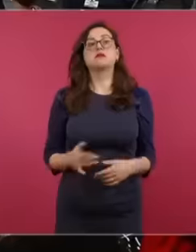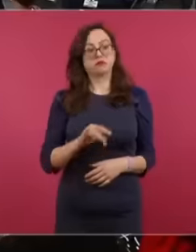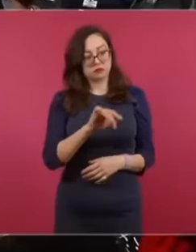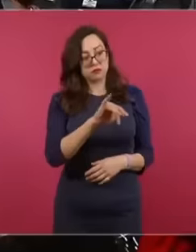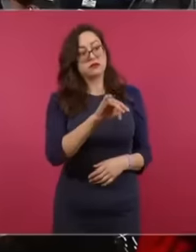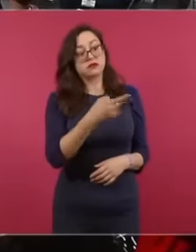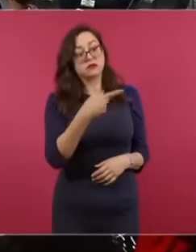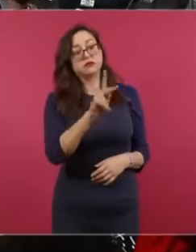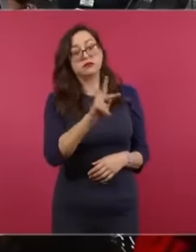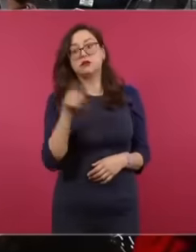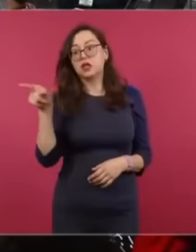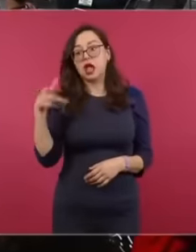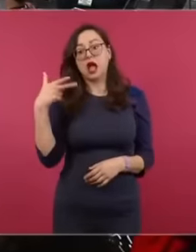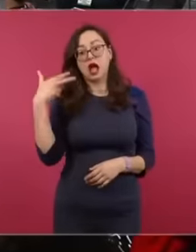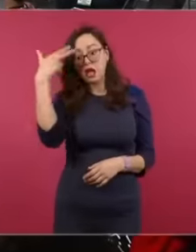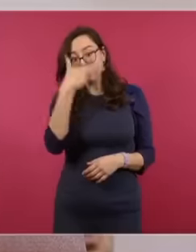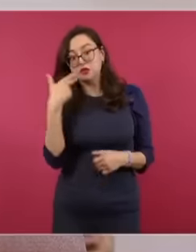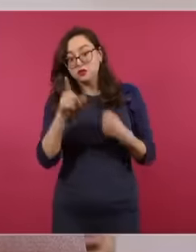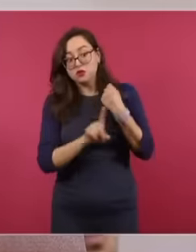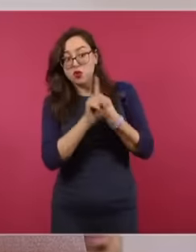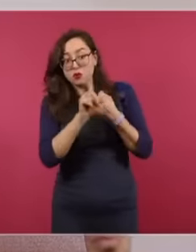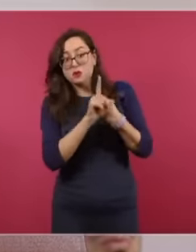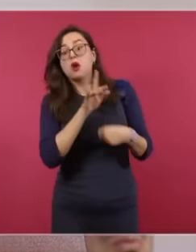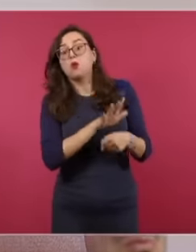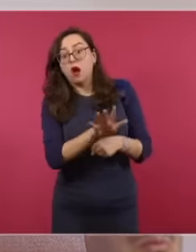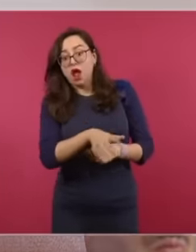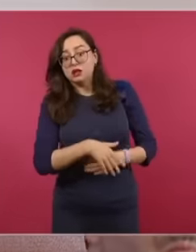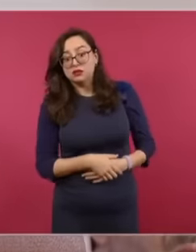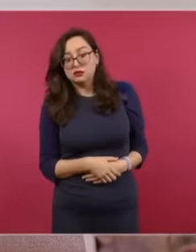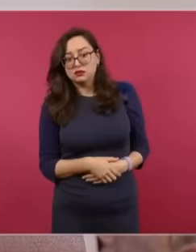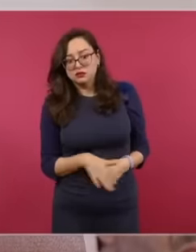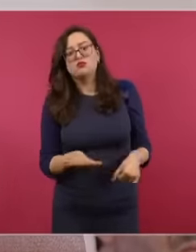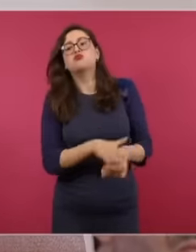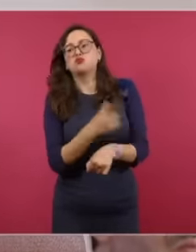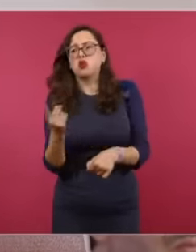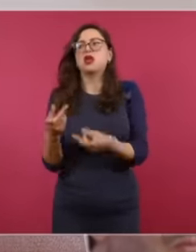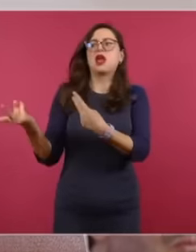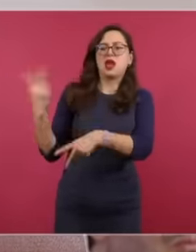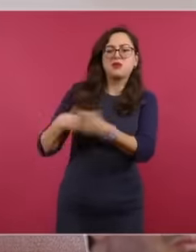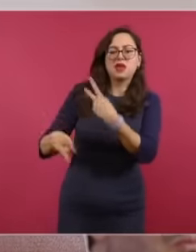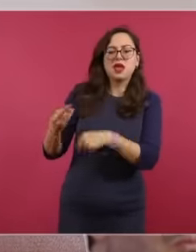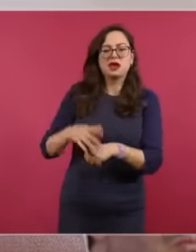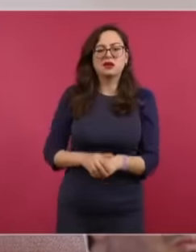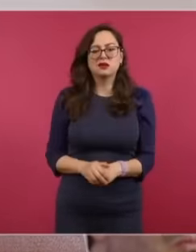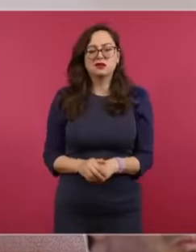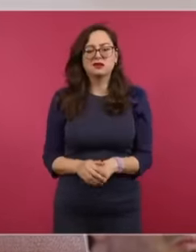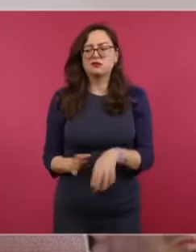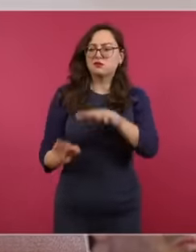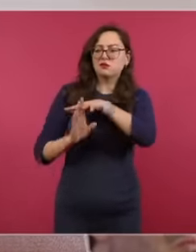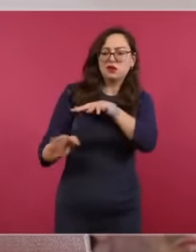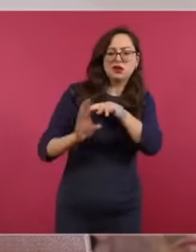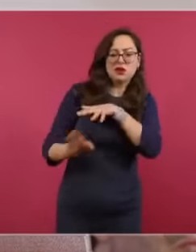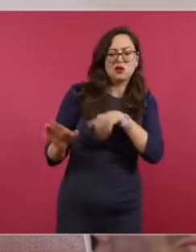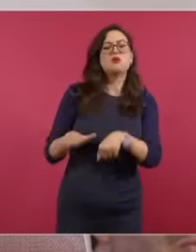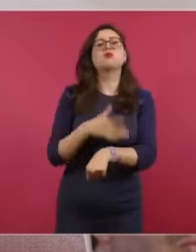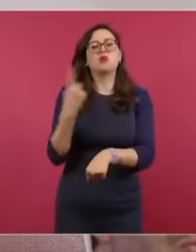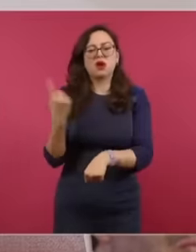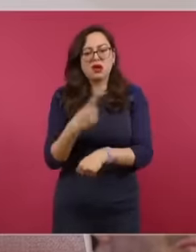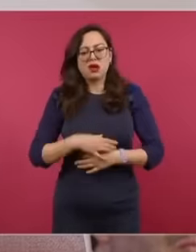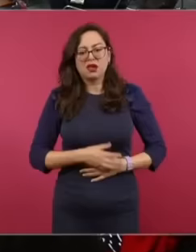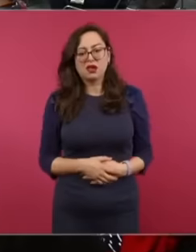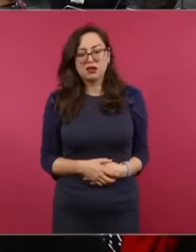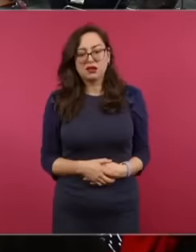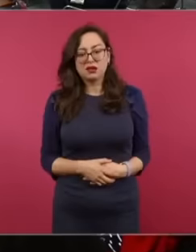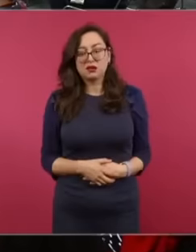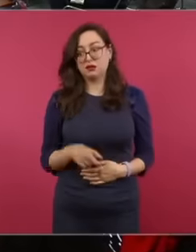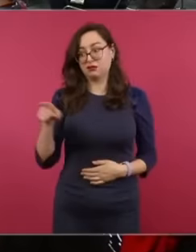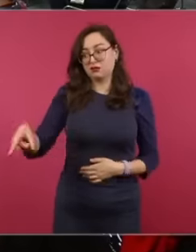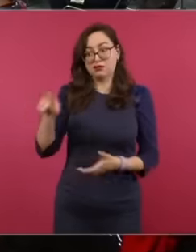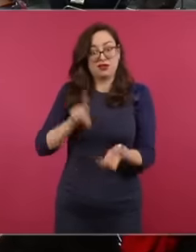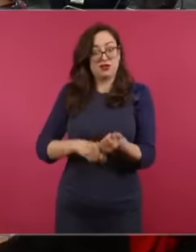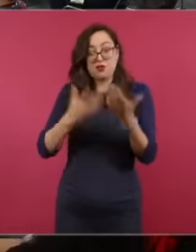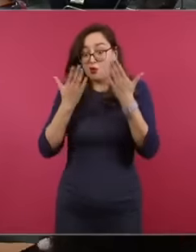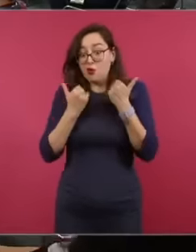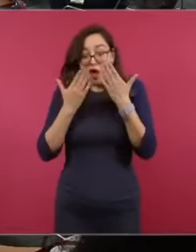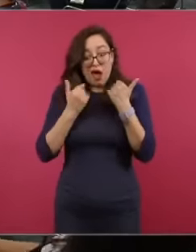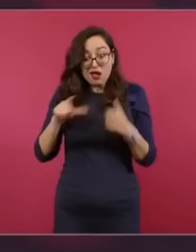the problems in Haiti, you know that it fell into misgovernment, that